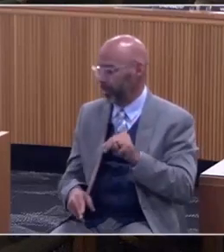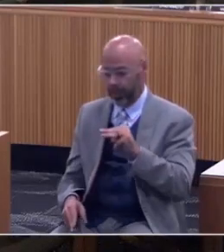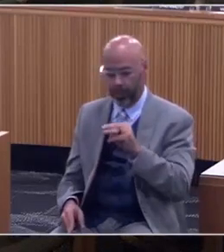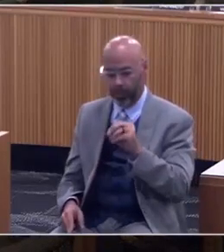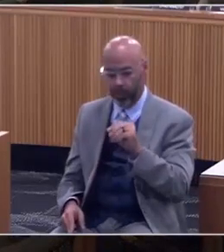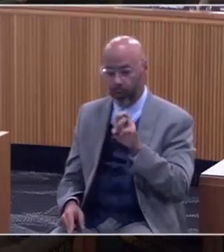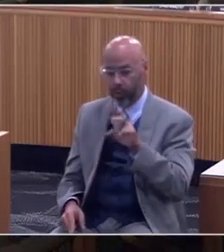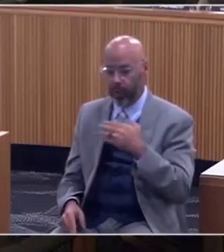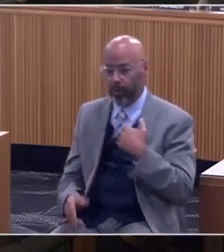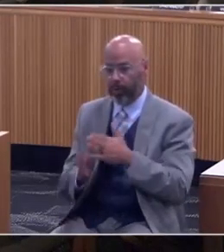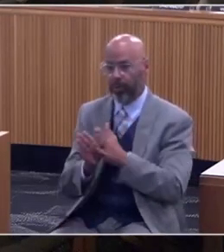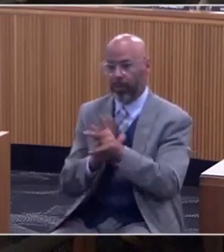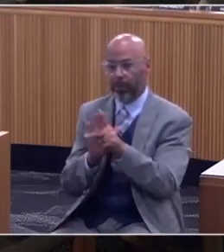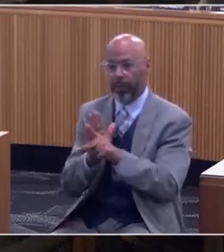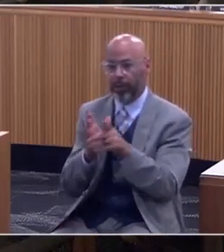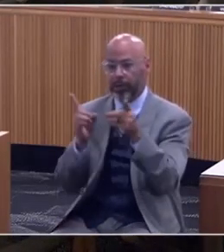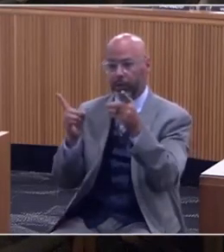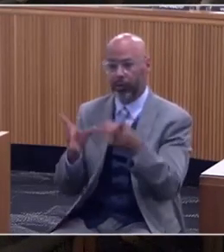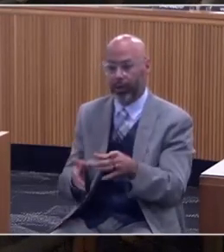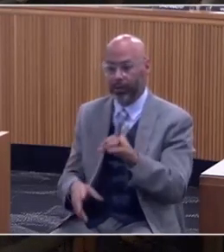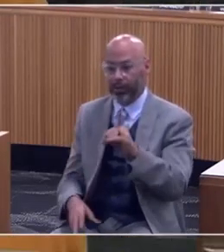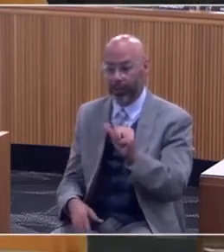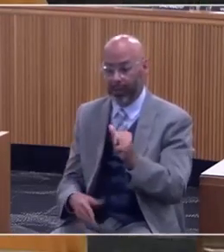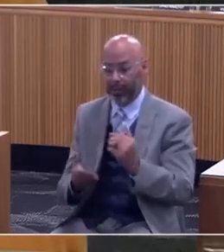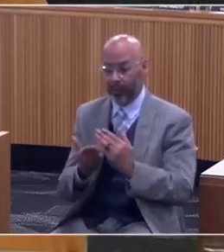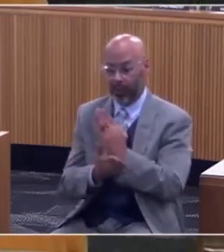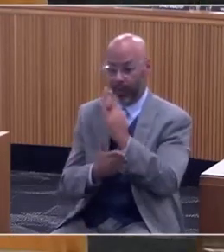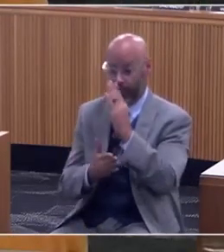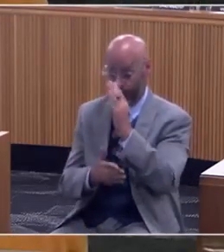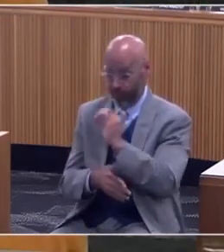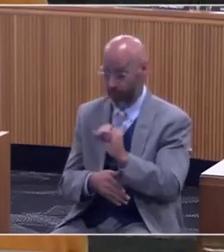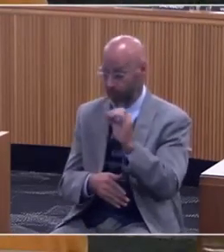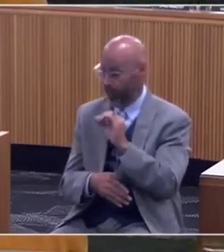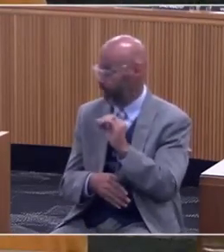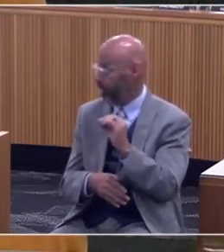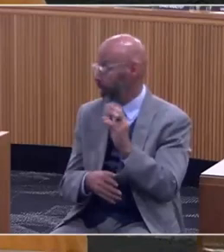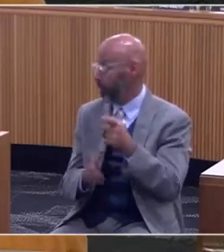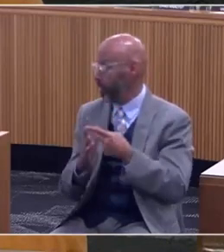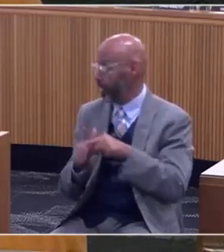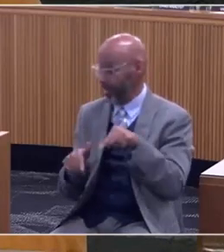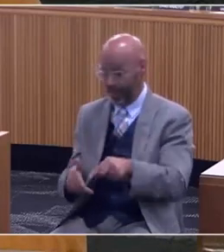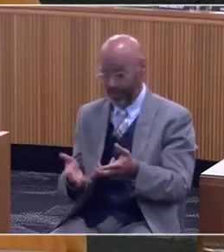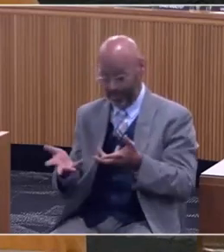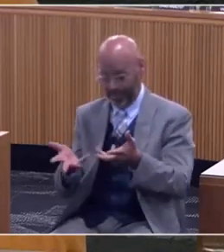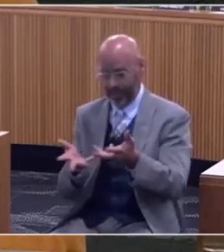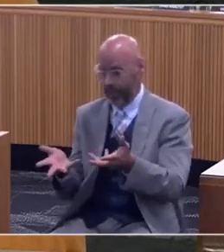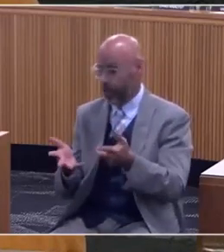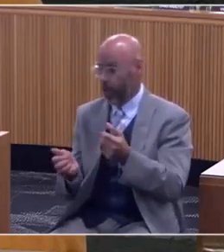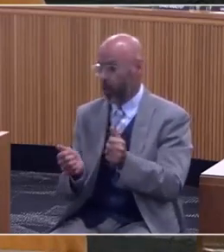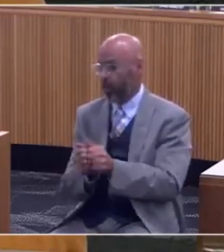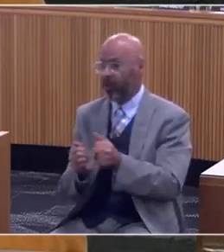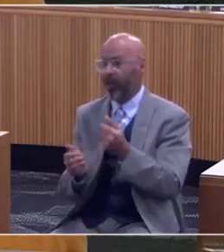I'm the Public Policy Director at Disability Rights Oregon, and I'd like to start this conversation with what QALY is not.